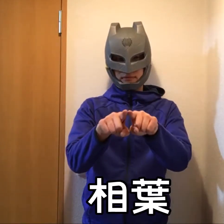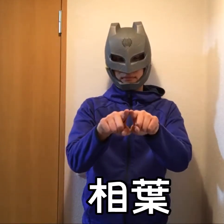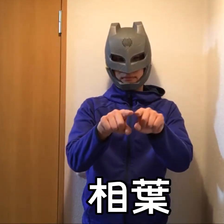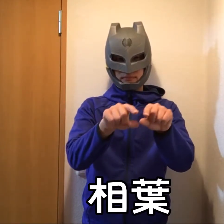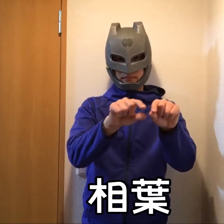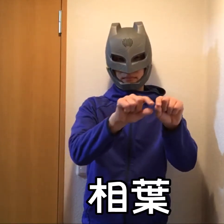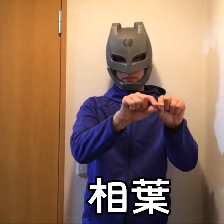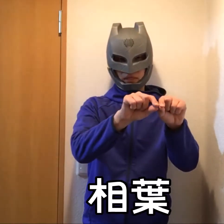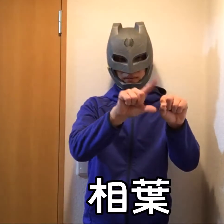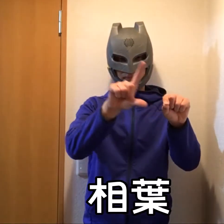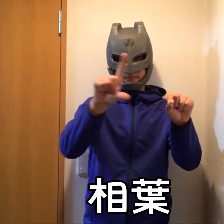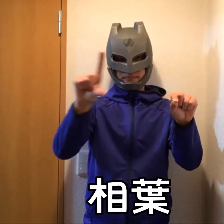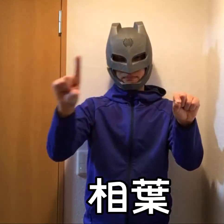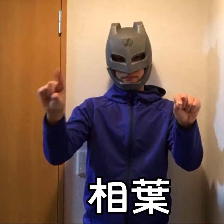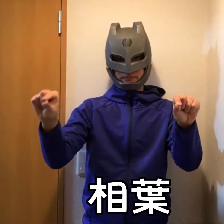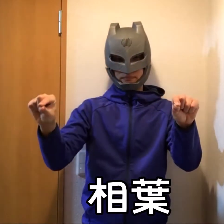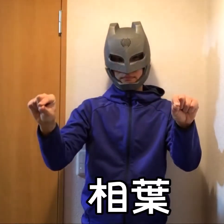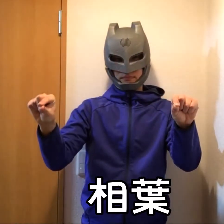Aiba (person's name)